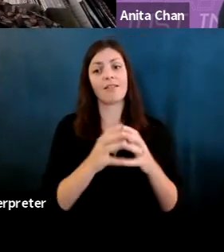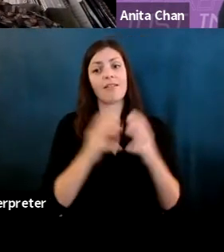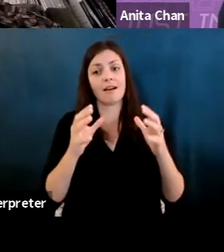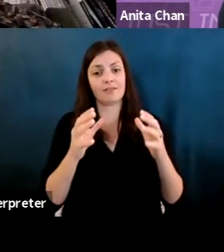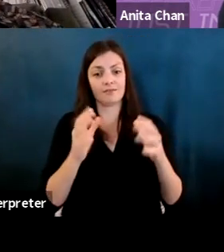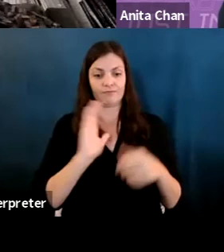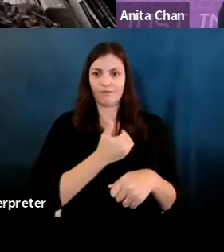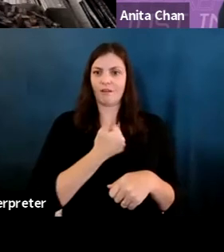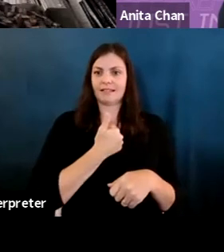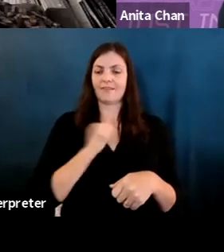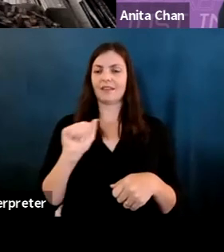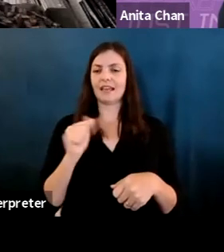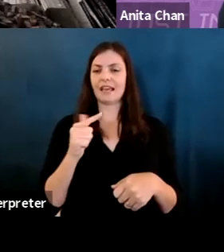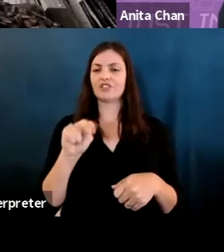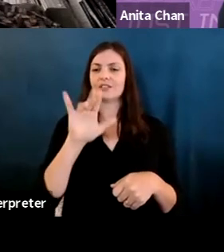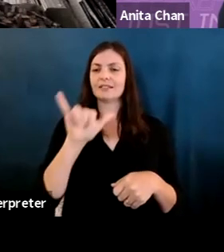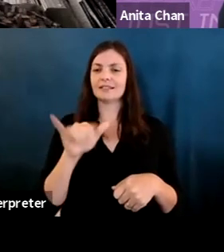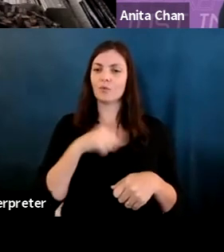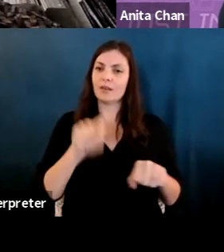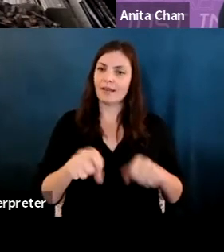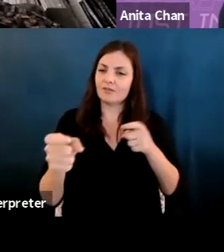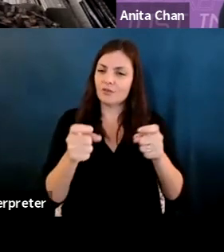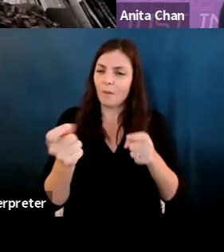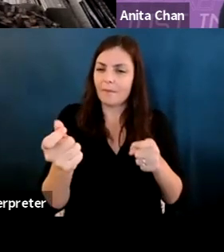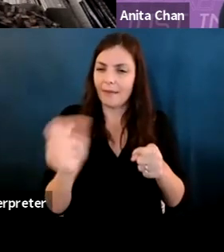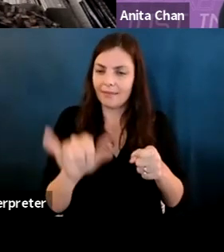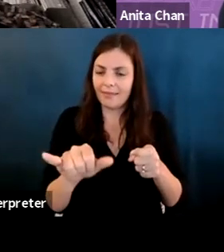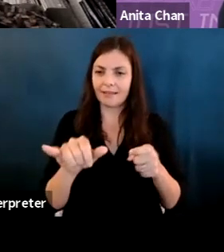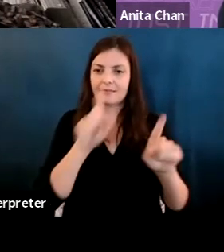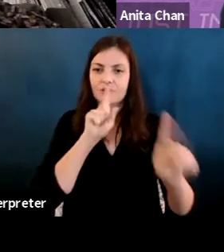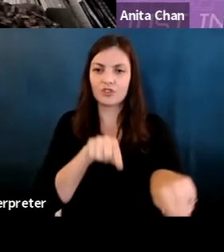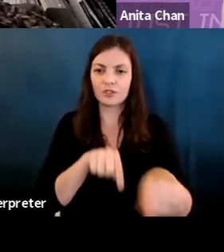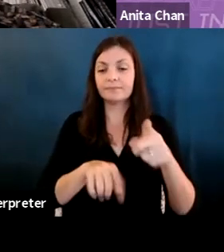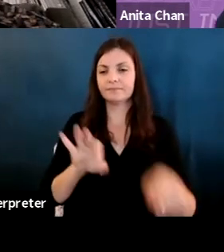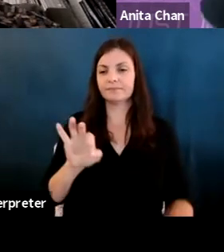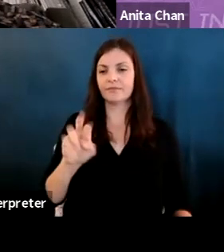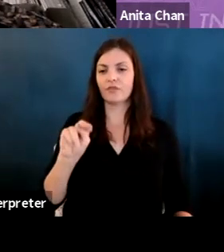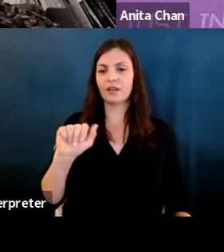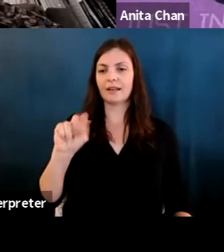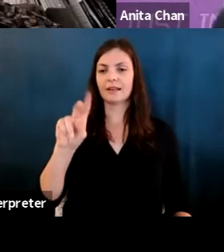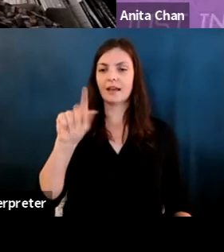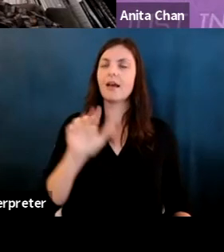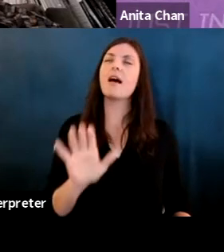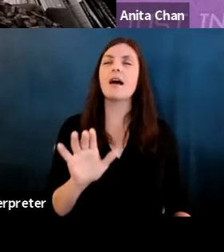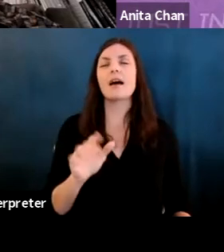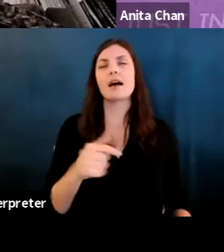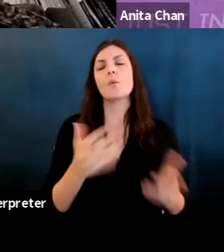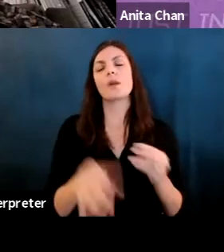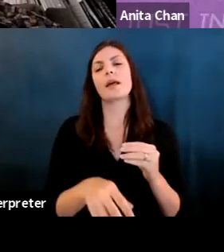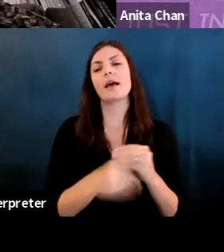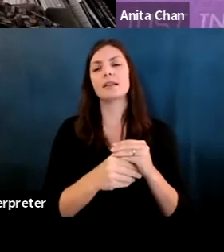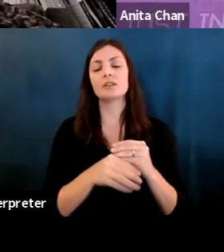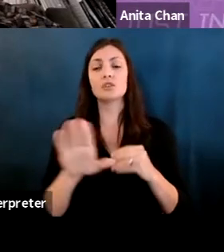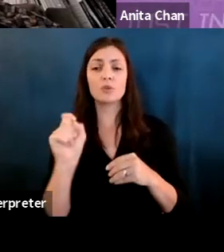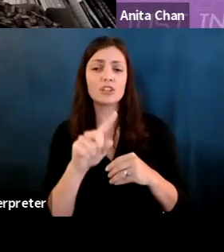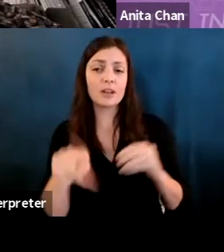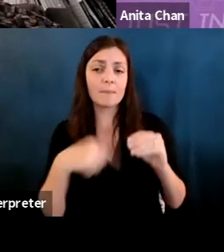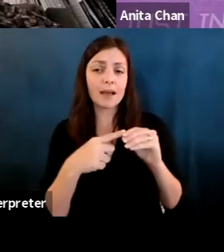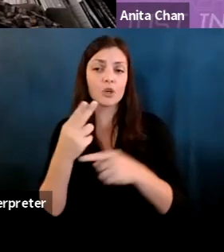Fernanda Viegas: I will also say i'll take one little note here, which is if the question is about you, I didn't understand is that humanity or humanity's.